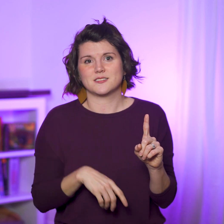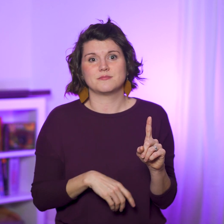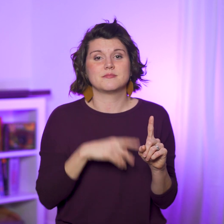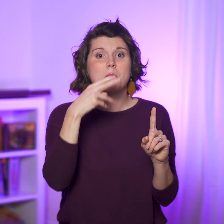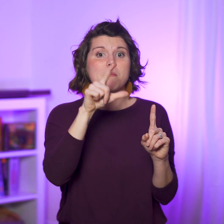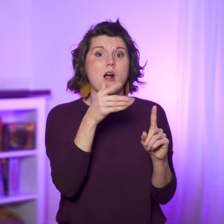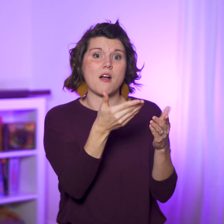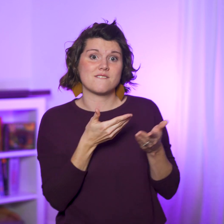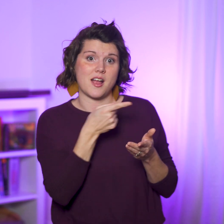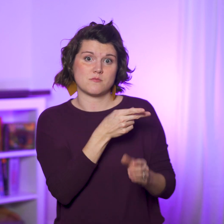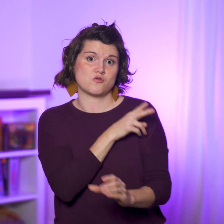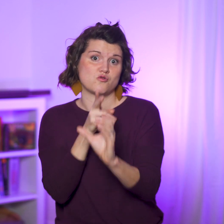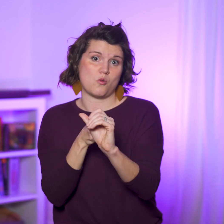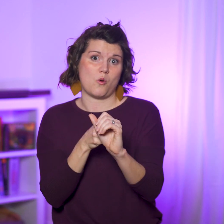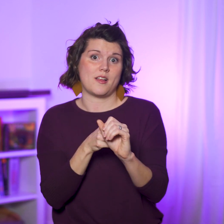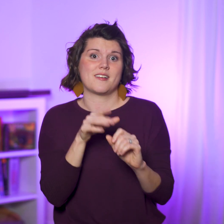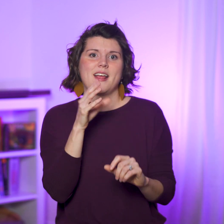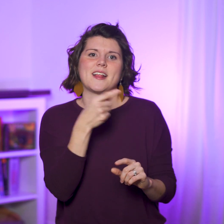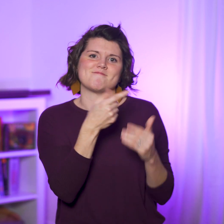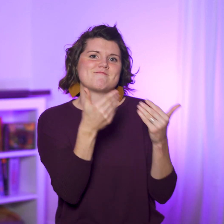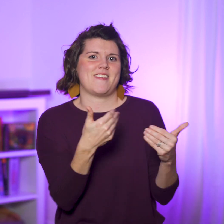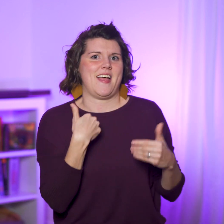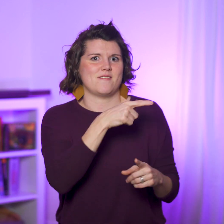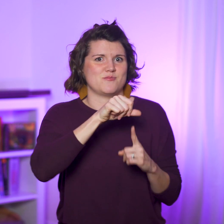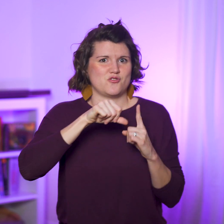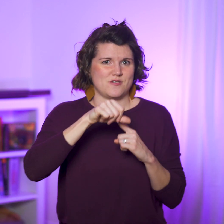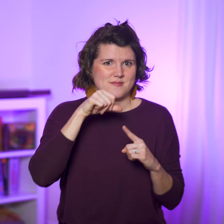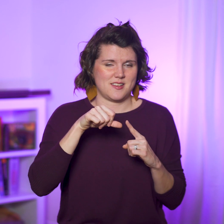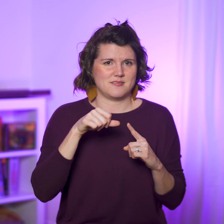Paul invites him to join them and has him circumcised.